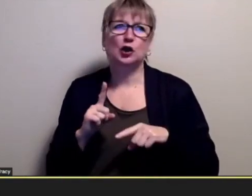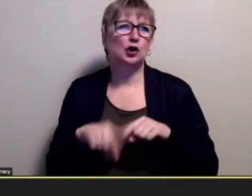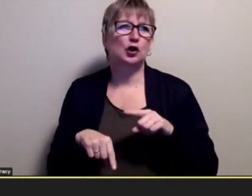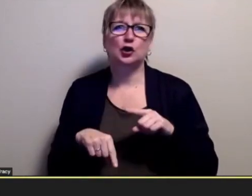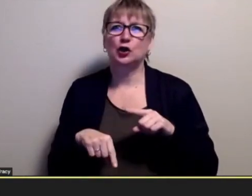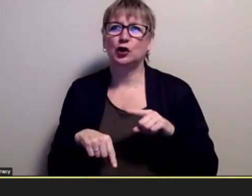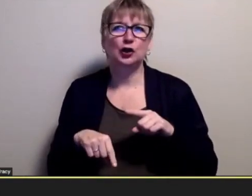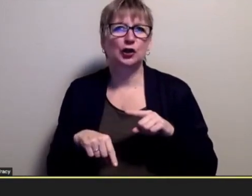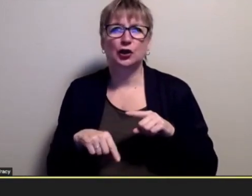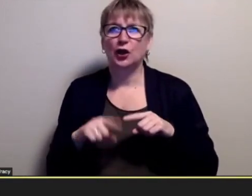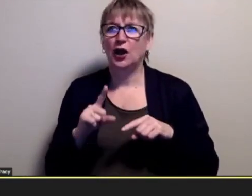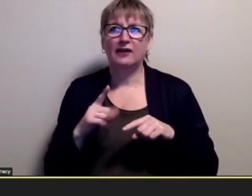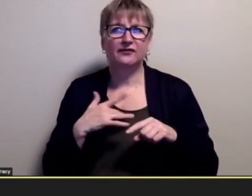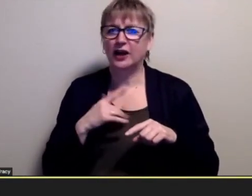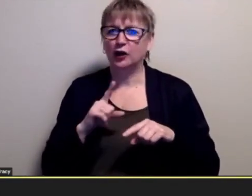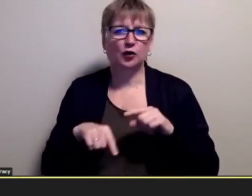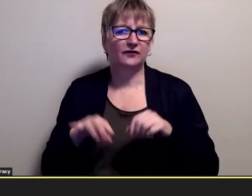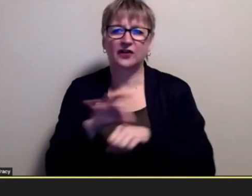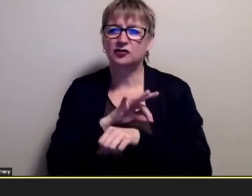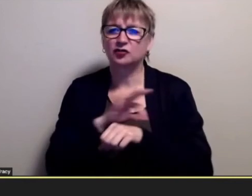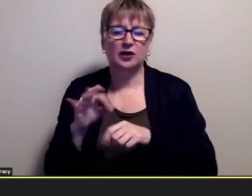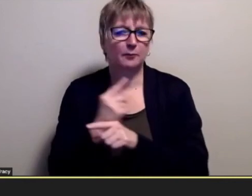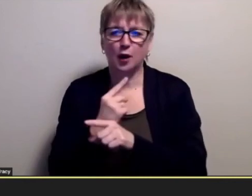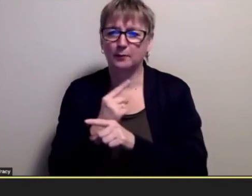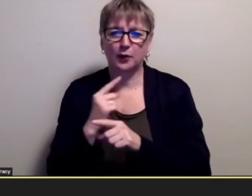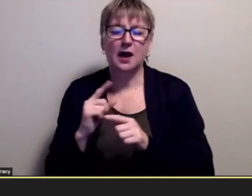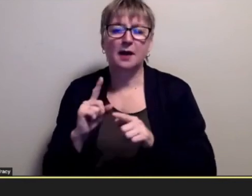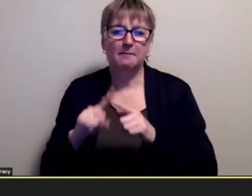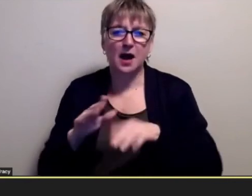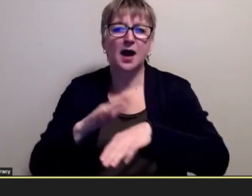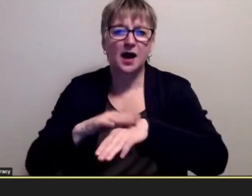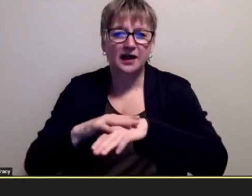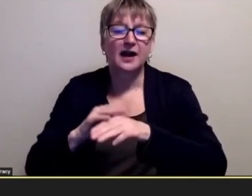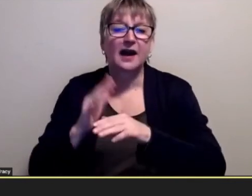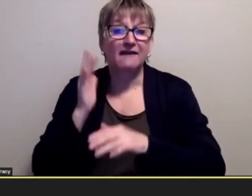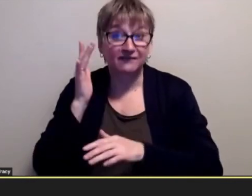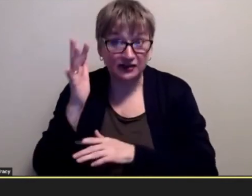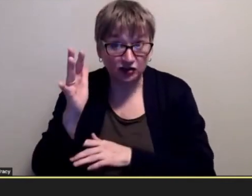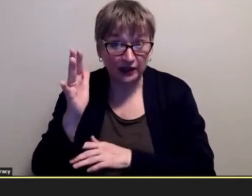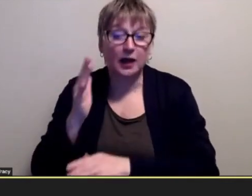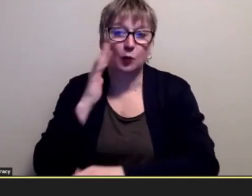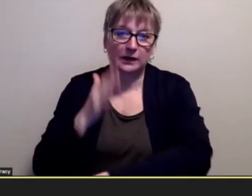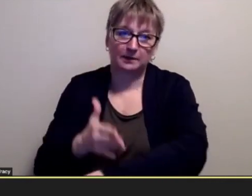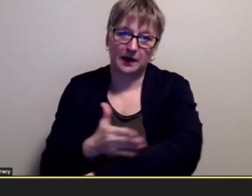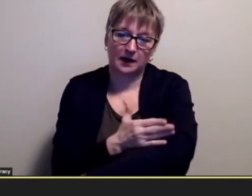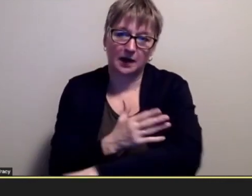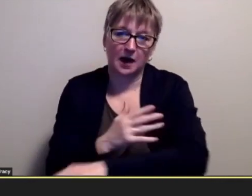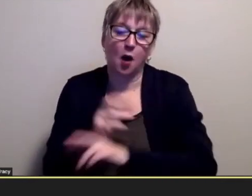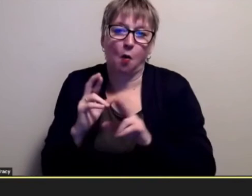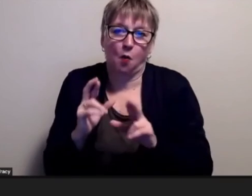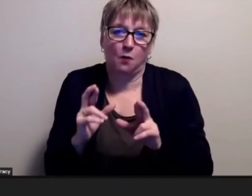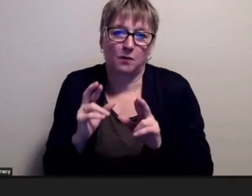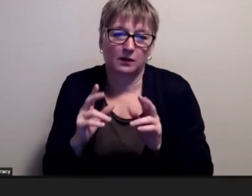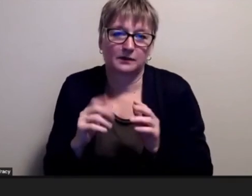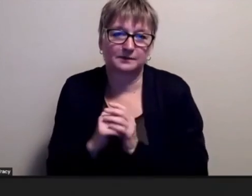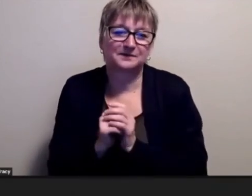properly at all but eventually it gets better yeah ultimately the students realize that yeah it